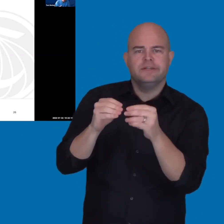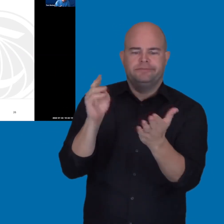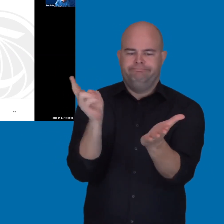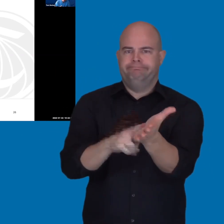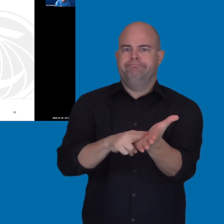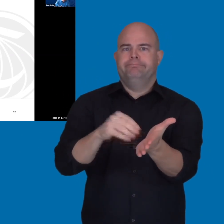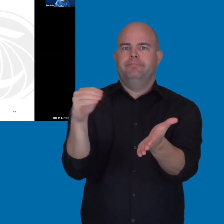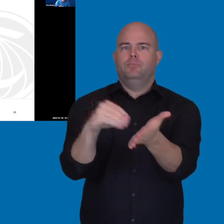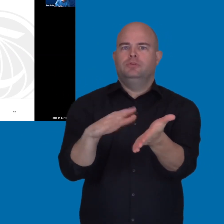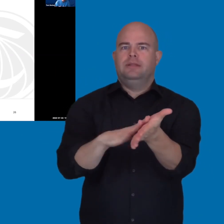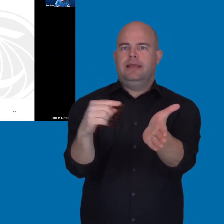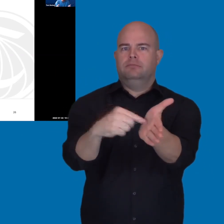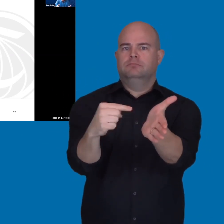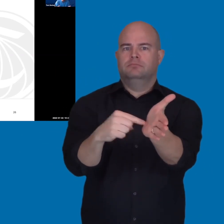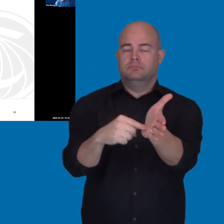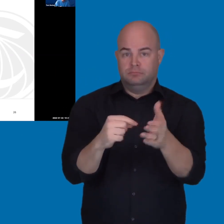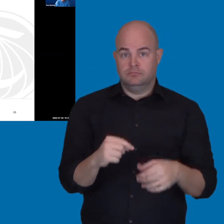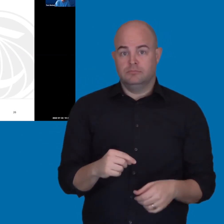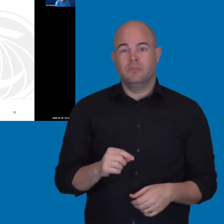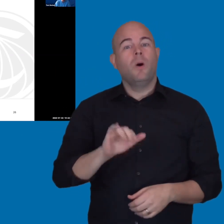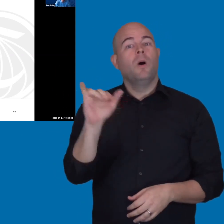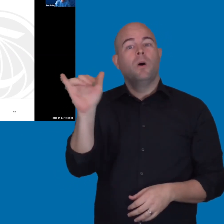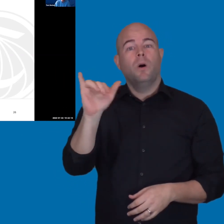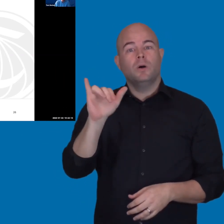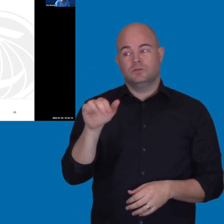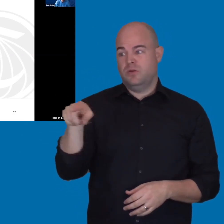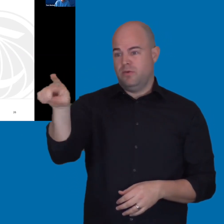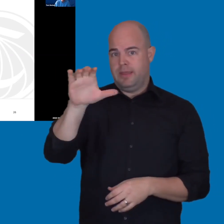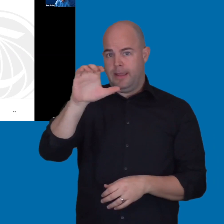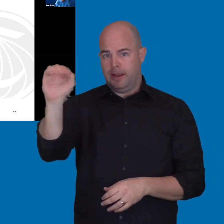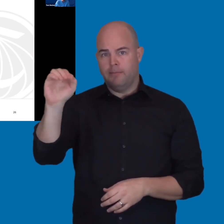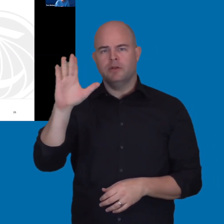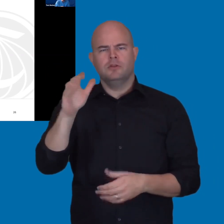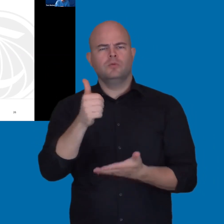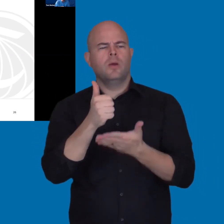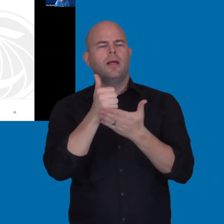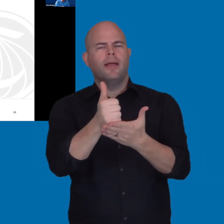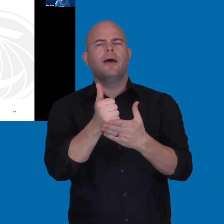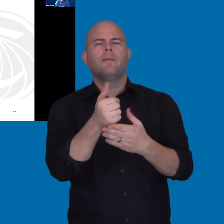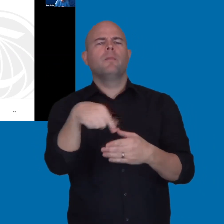in there would be how the vendor's going to support end users with the disabilities.